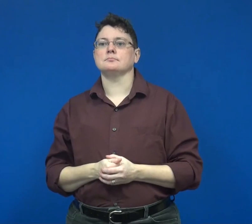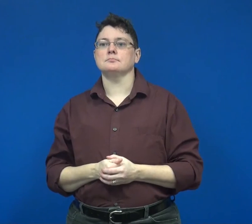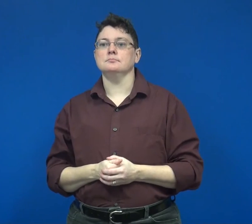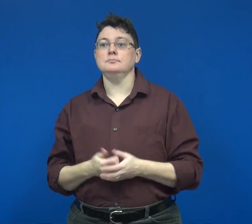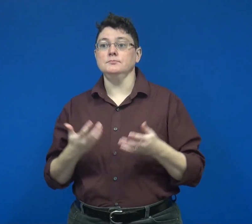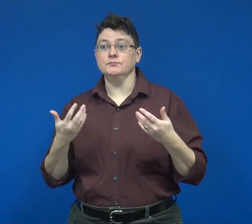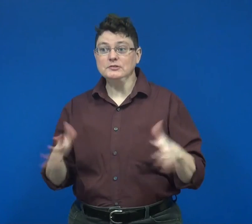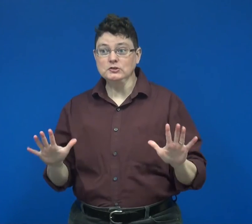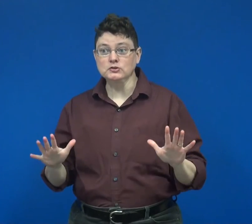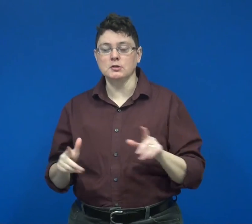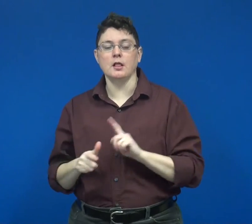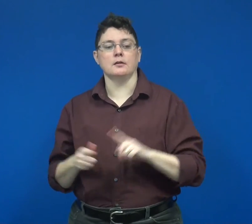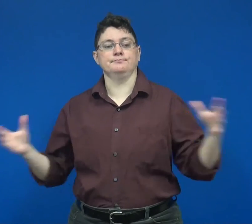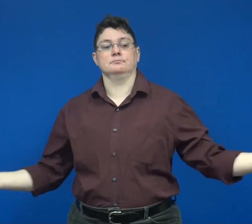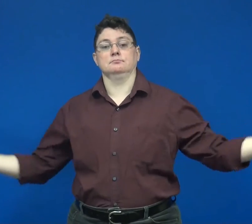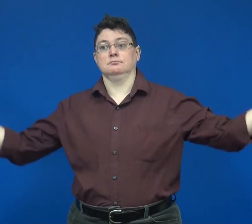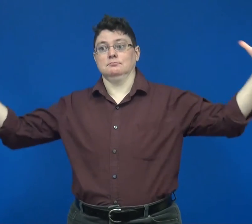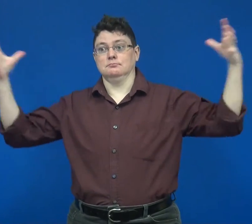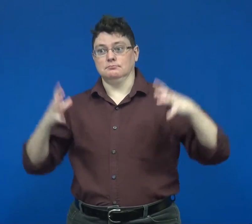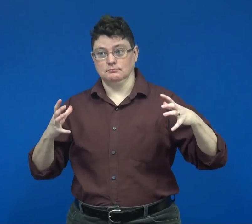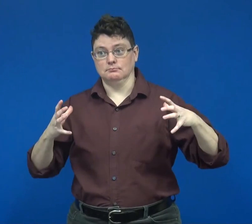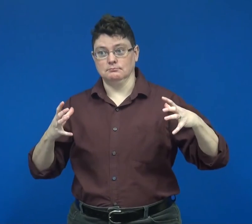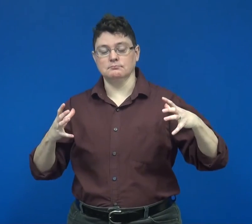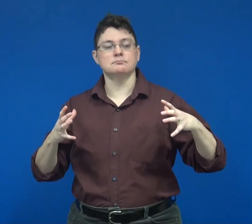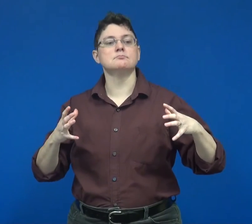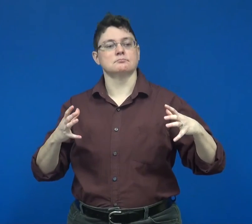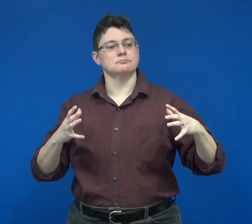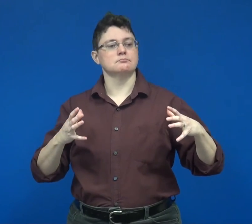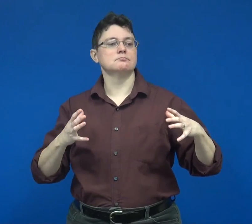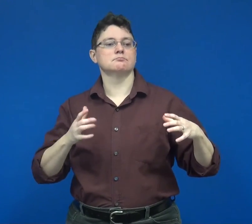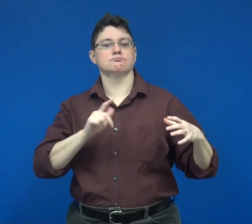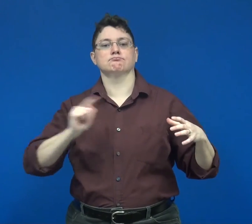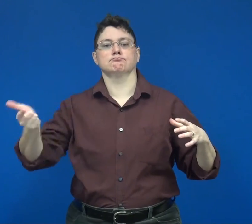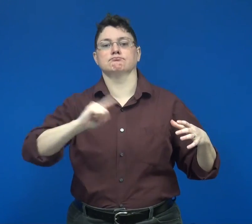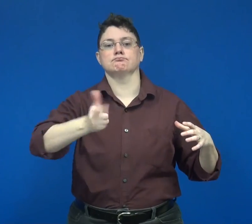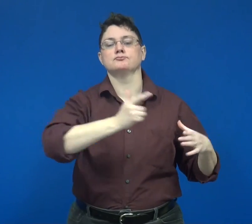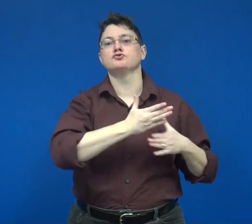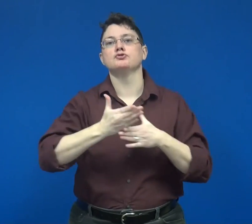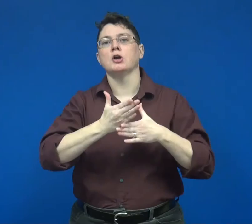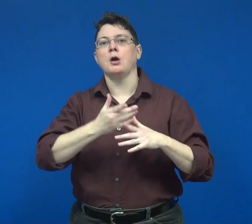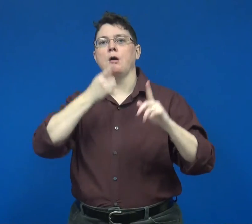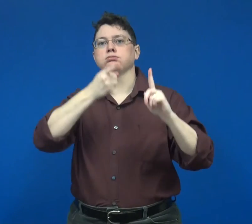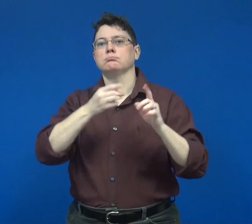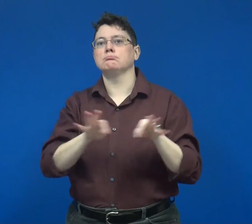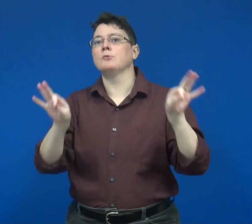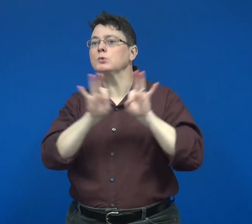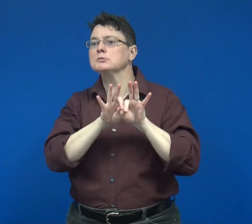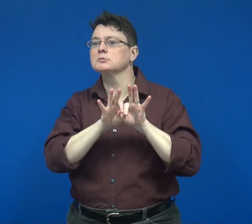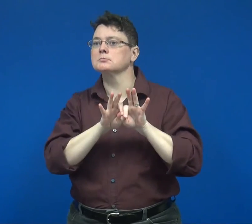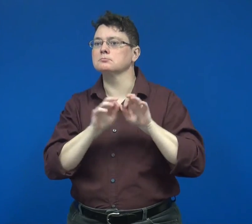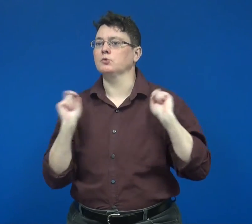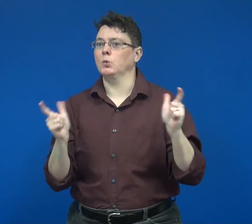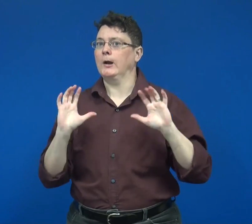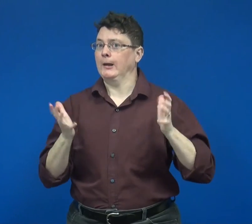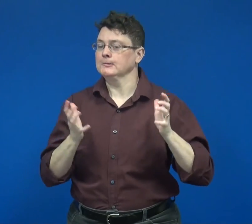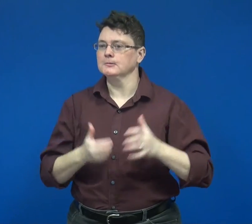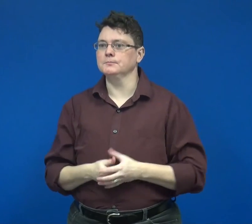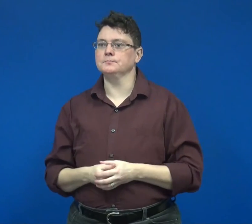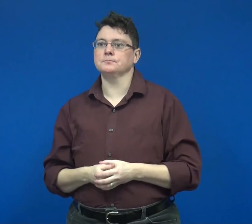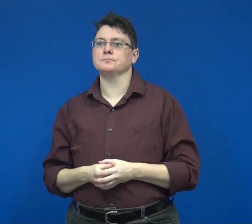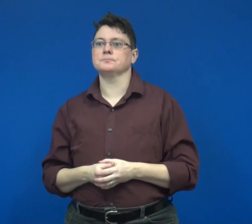The discussion was followed up with sharing their main points with the whole class,